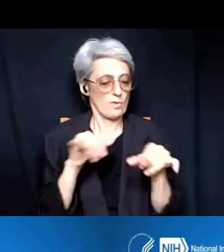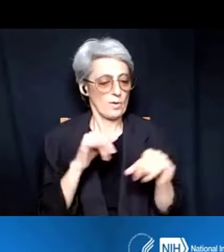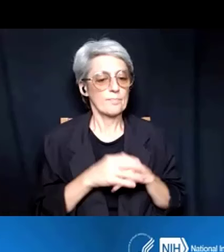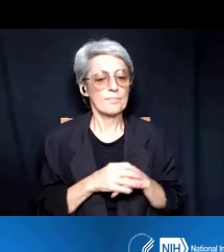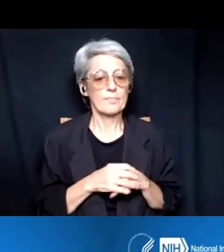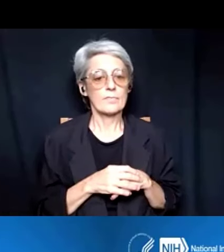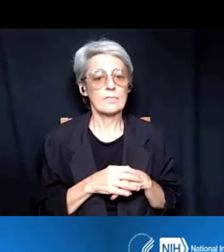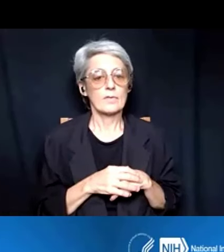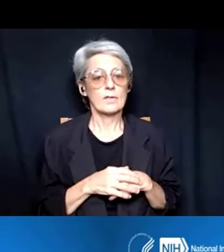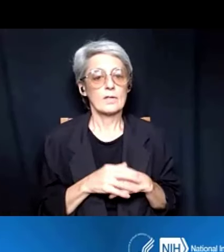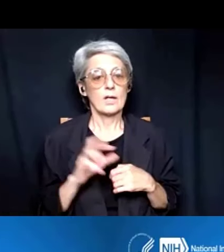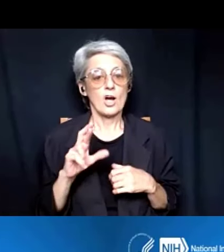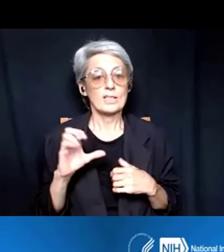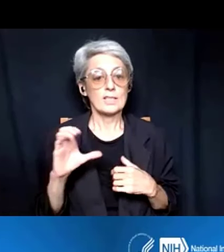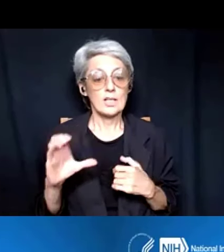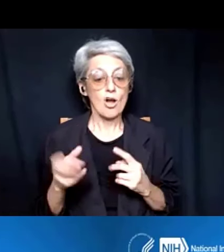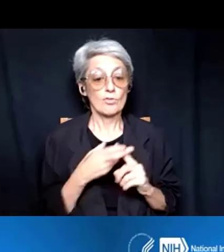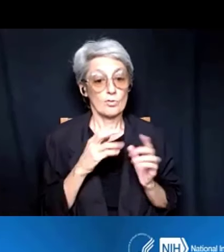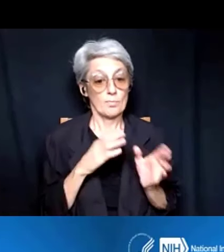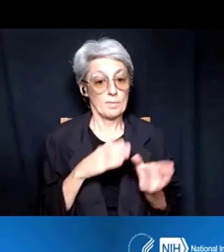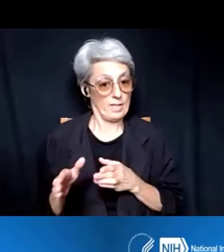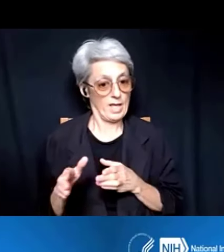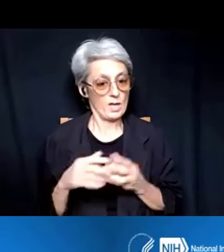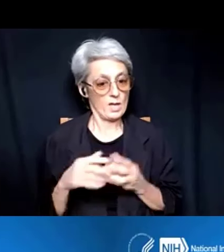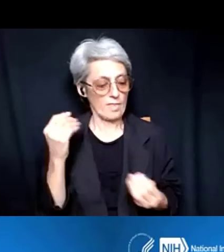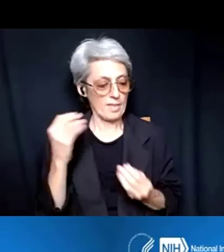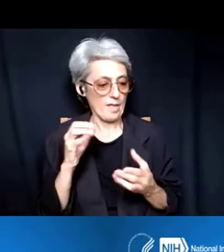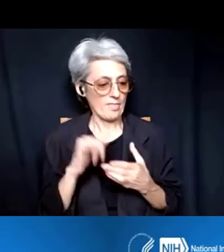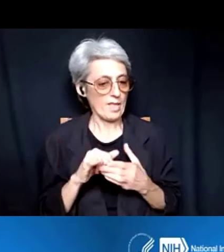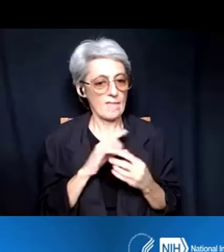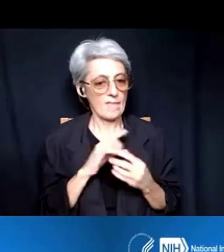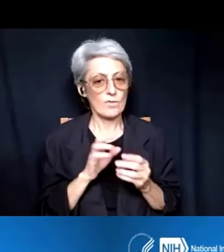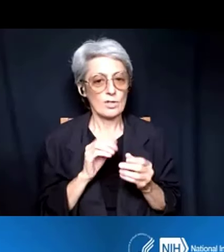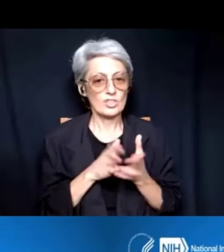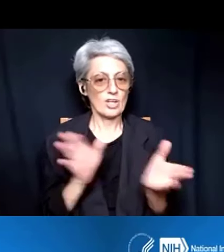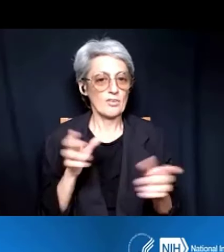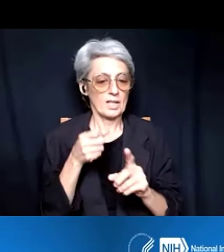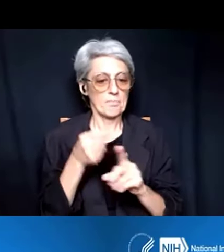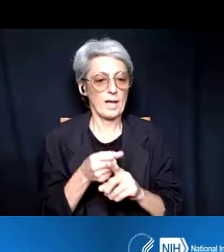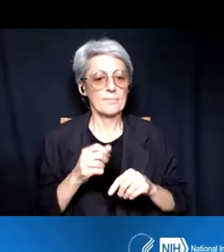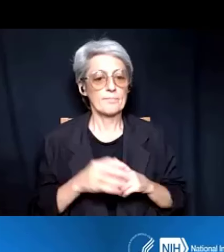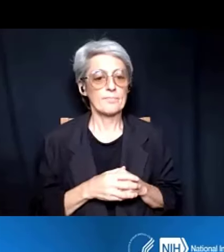and the recruitment plan as part of the overall impact, but ultimately, you'll need to look at the specific